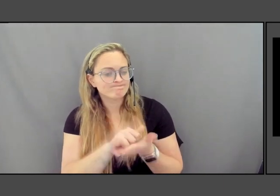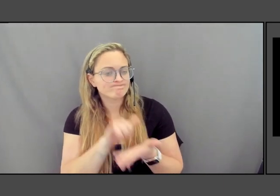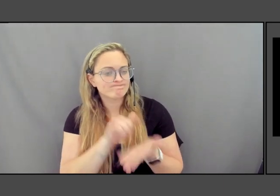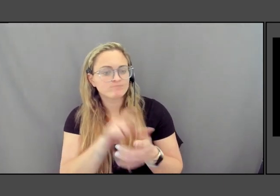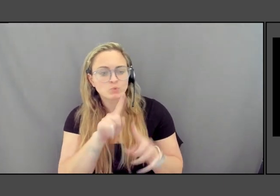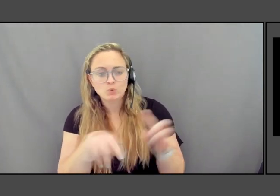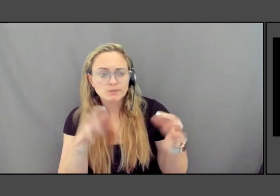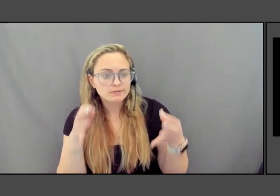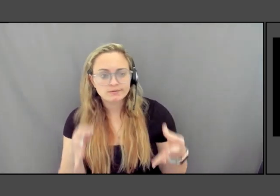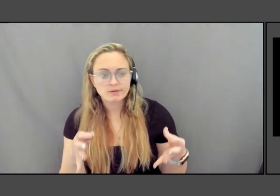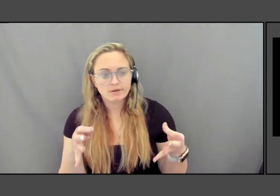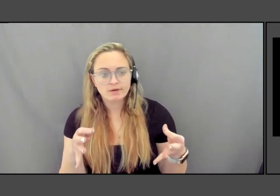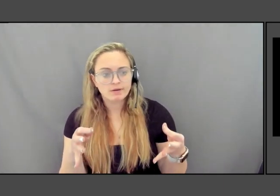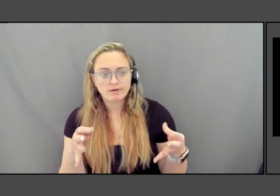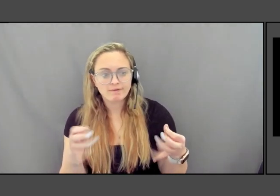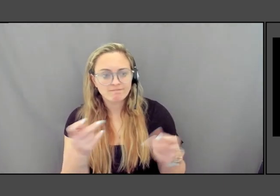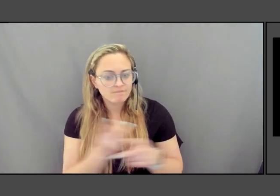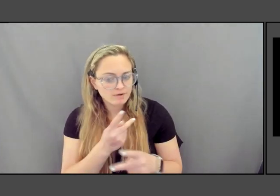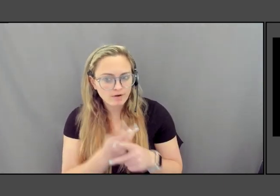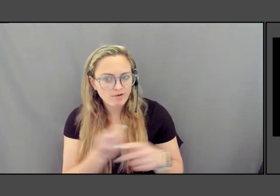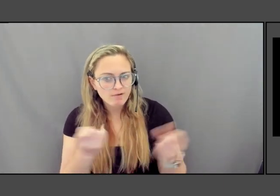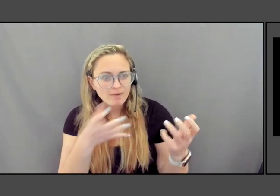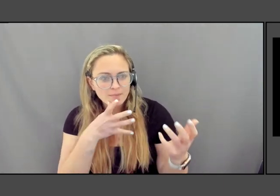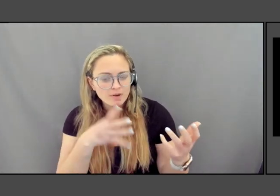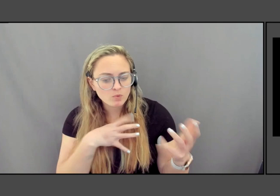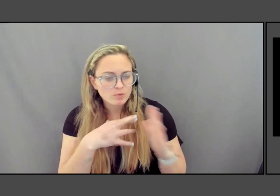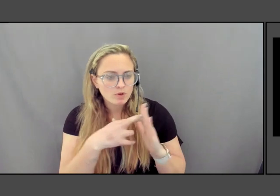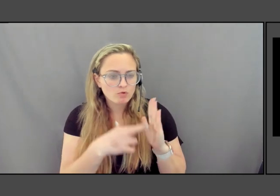the number of women enrolled in the law school.